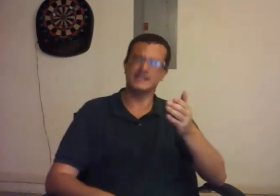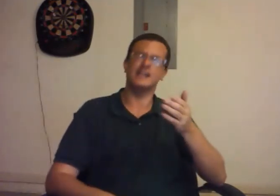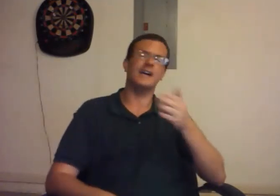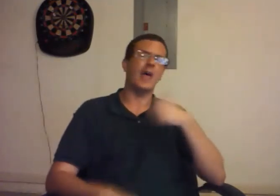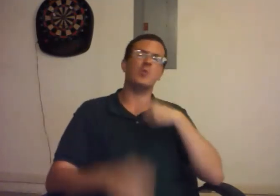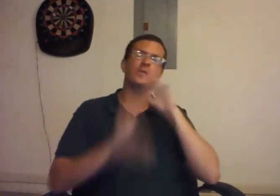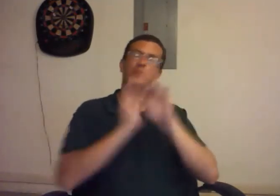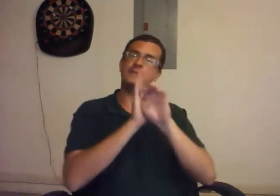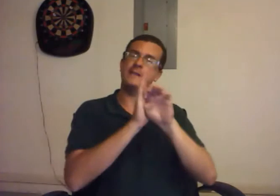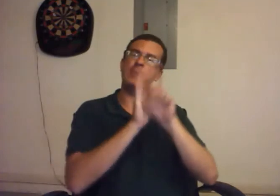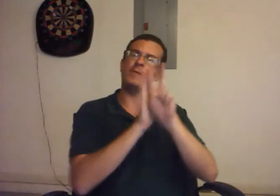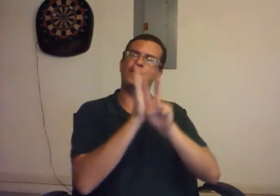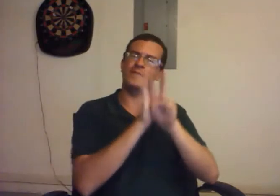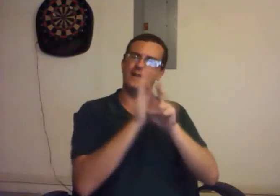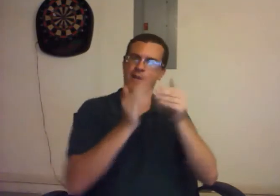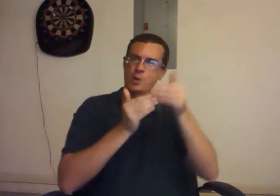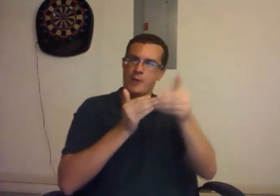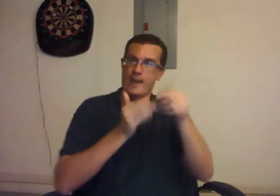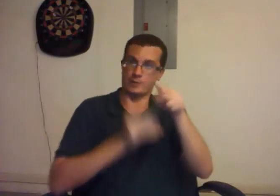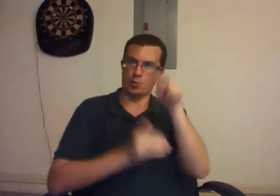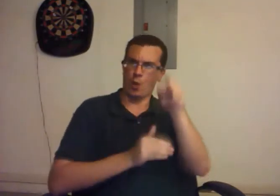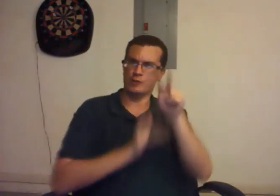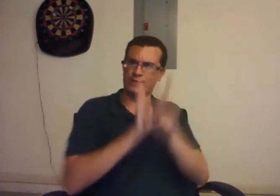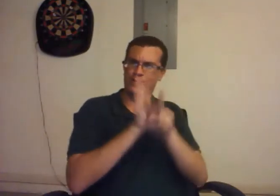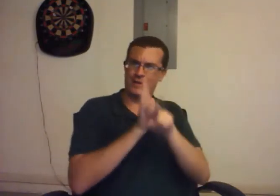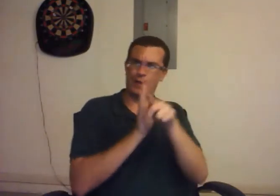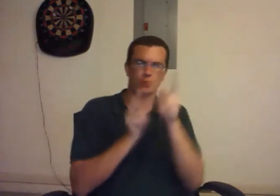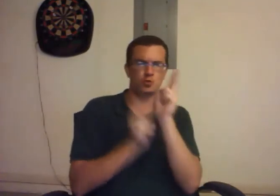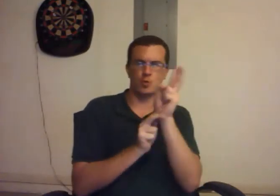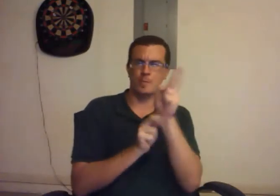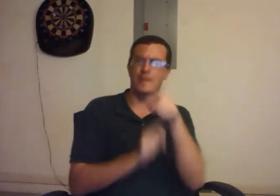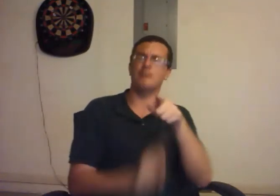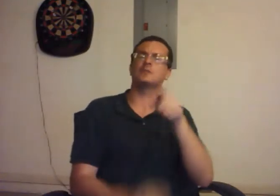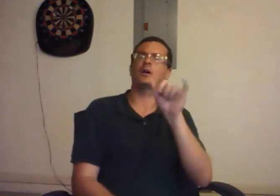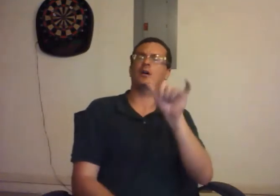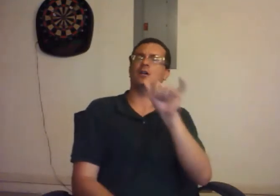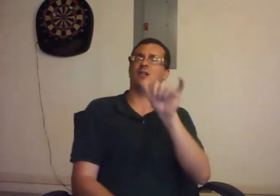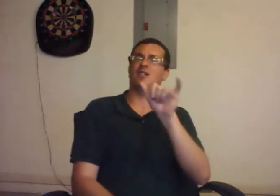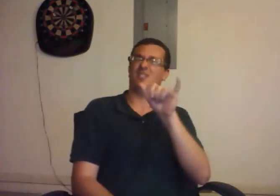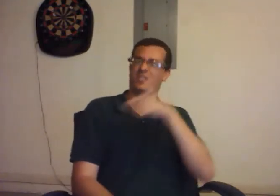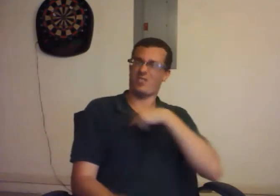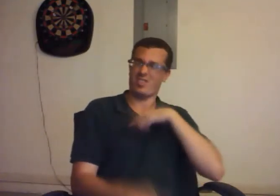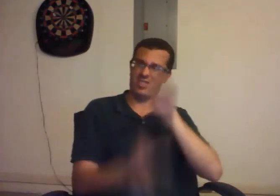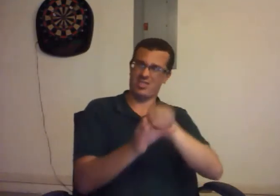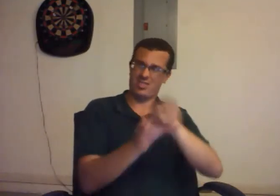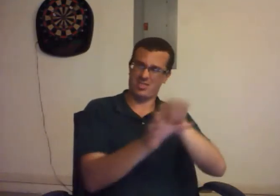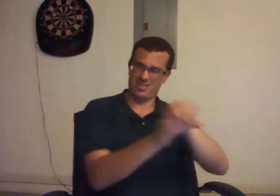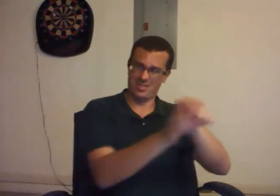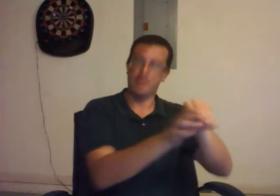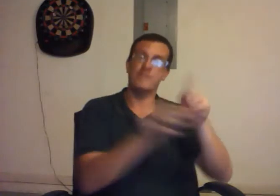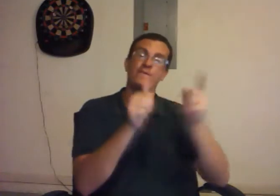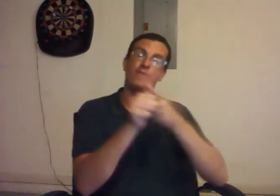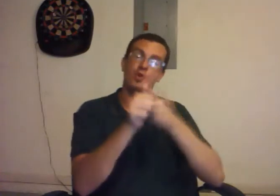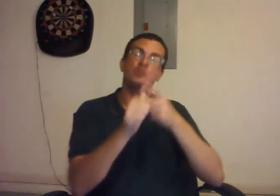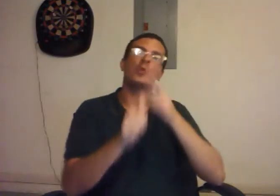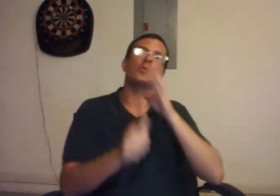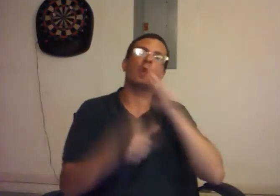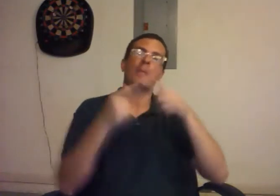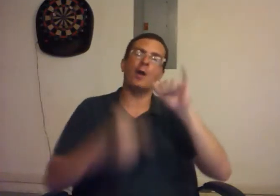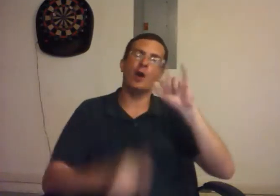I'm going to give you an example from a two-minute video next. Watch it and see for yourself. "We're meddling that much?!?". But first, I want to talk about Iran.